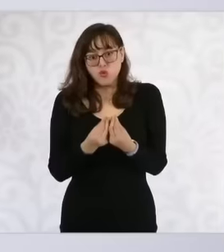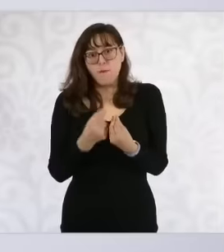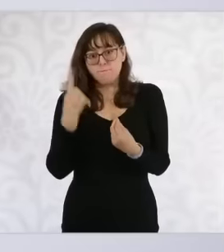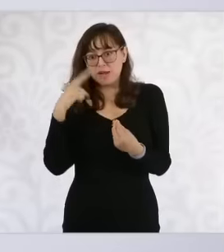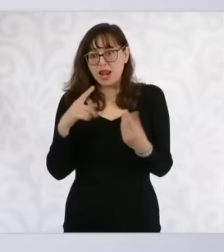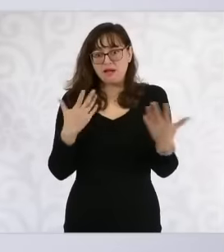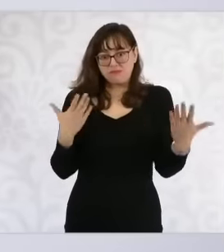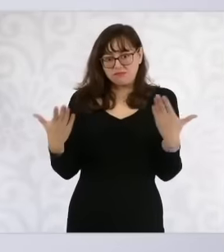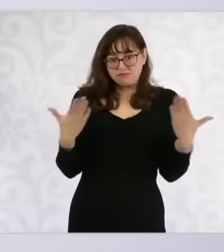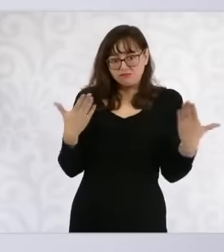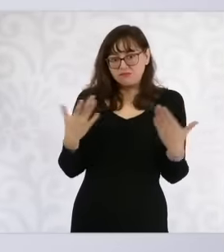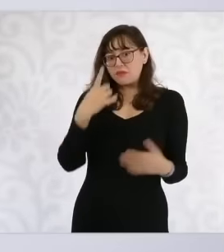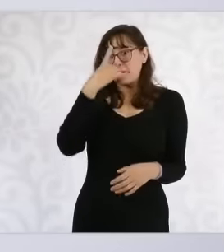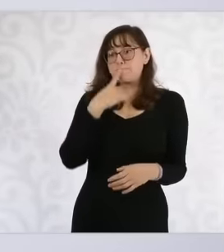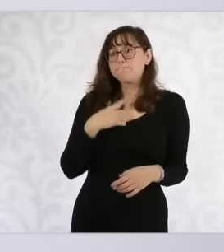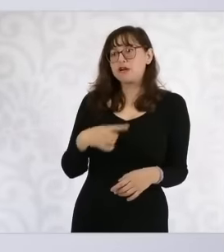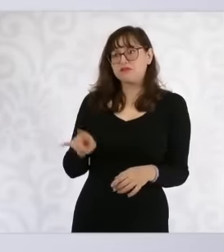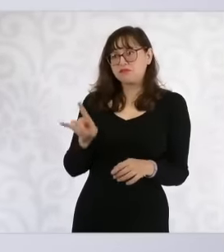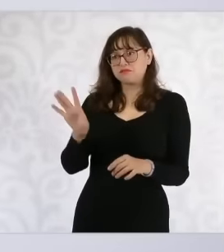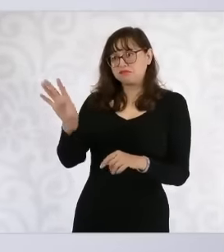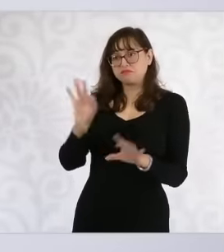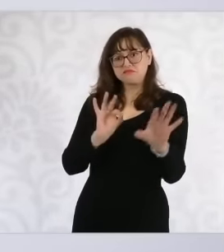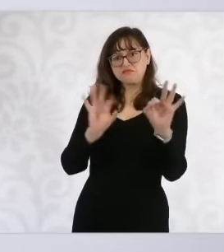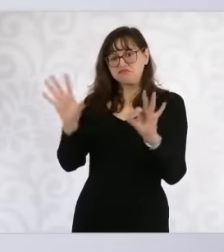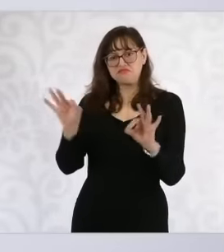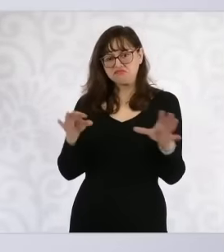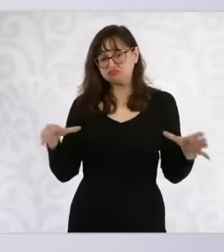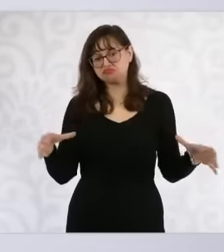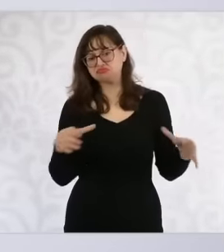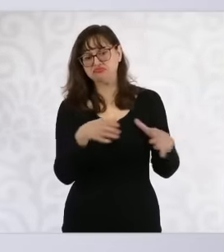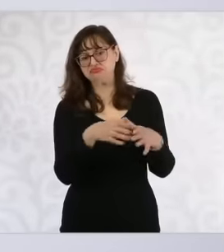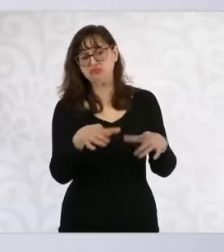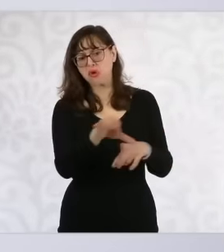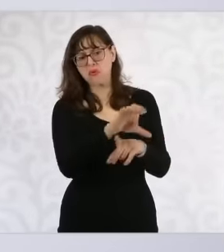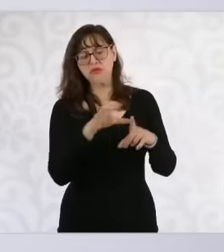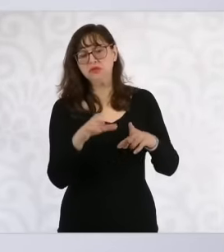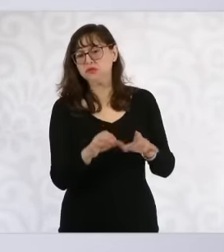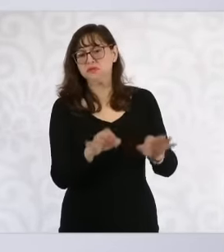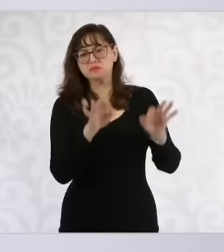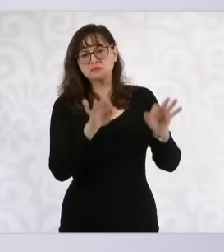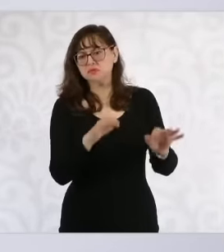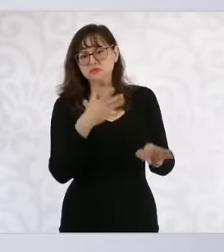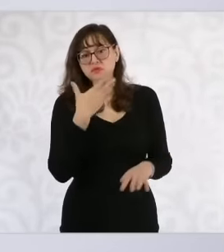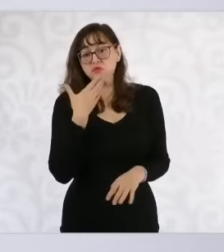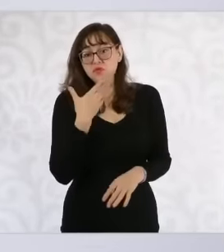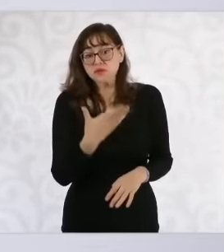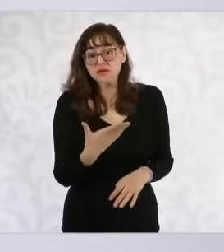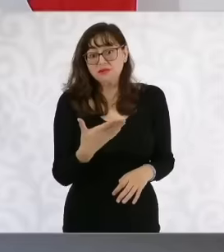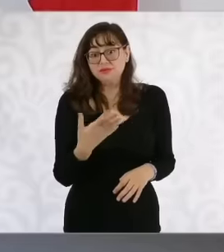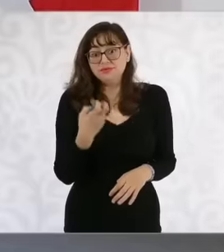what profiles they should follow. So it's a very good commission and it's also going to be public. The whole